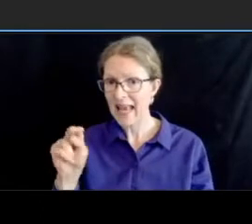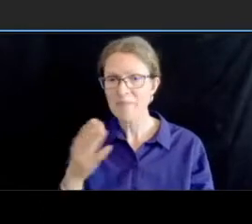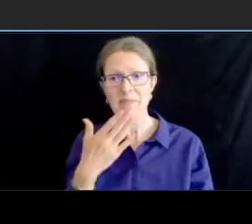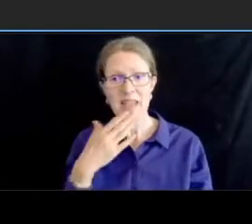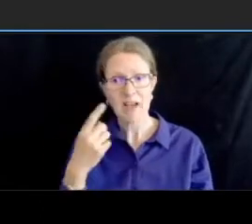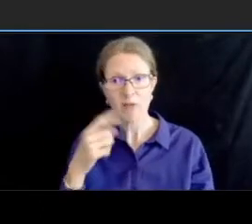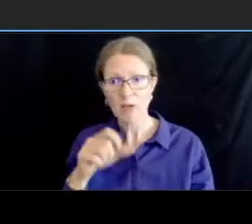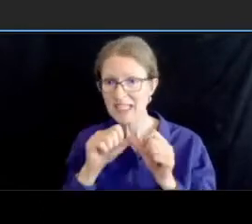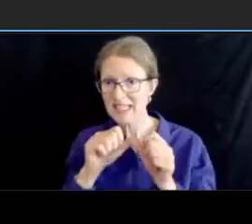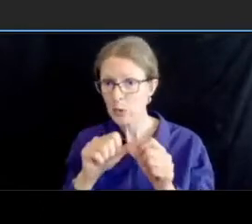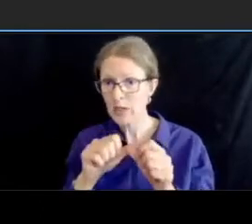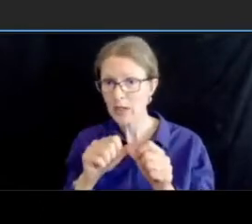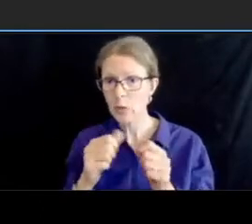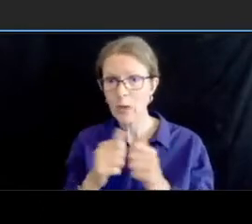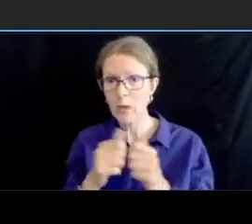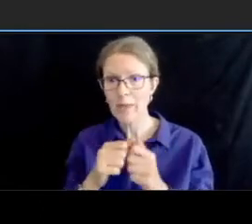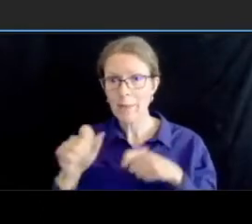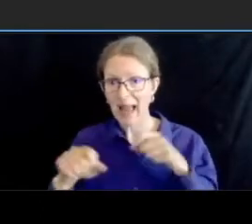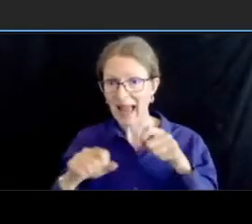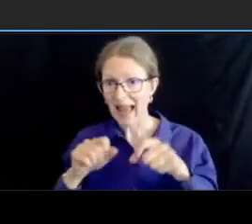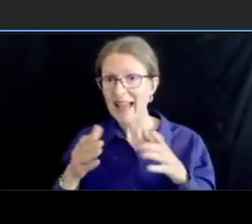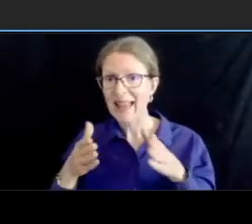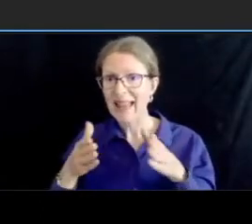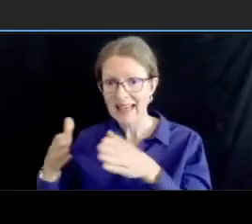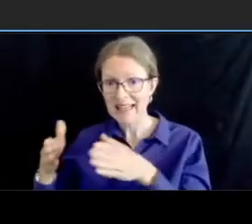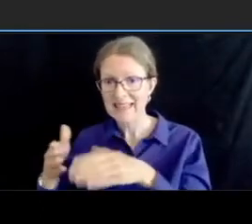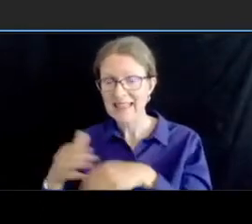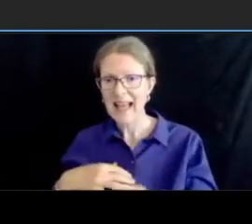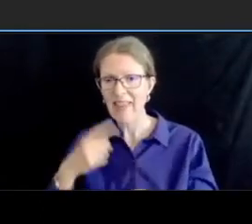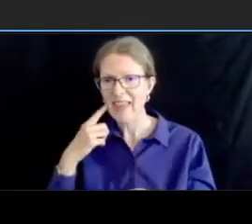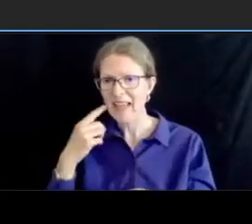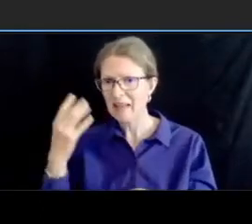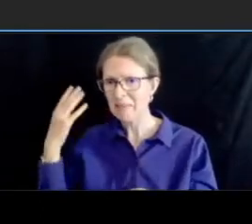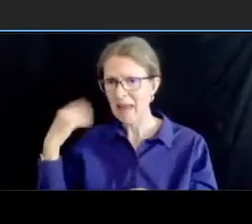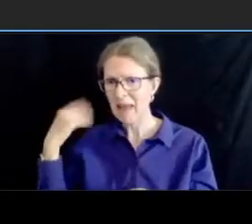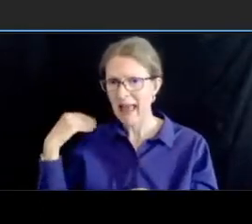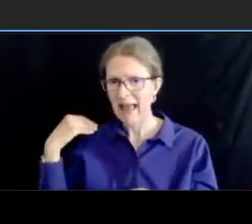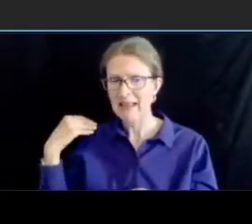i think it's in the past this past time to build out bike safety infrastructure in this part of the